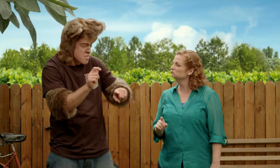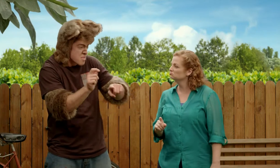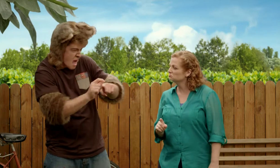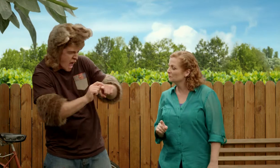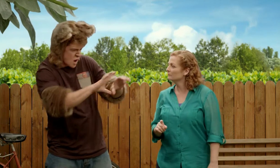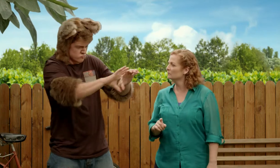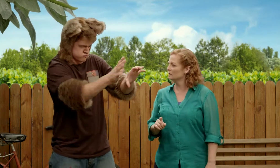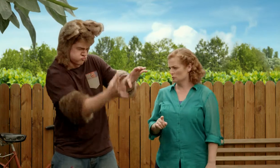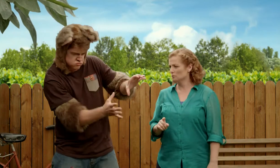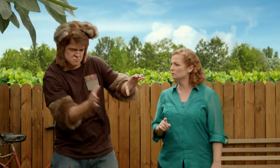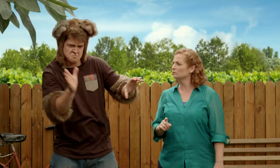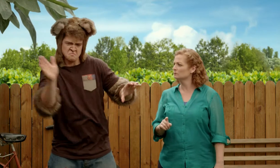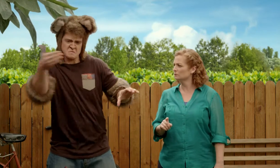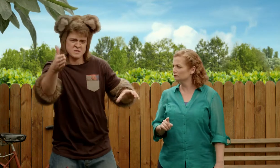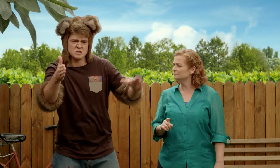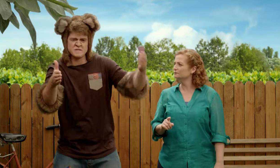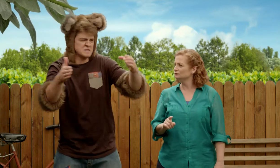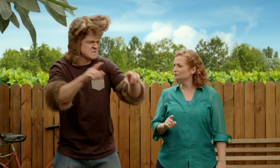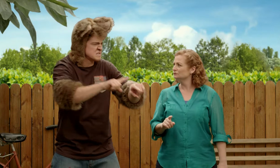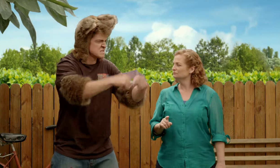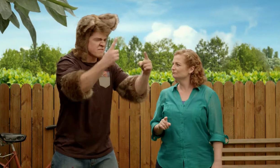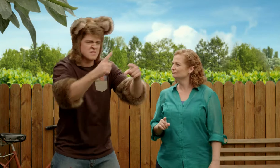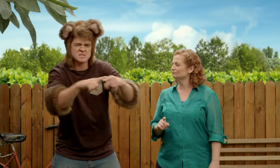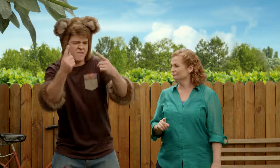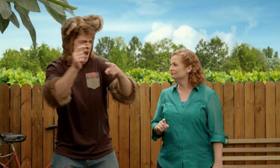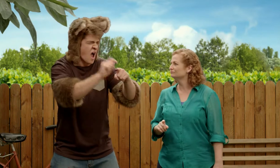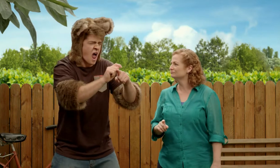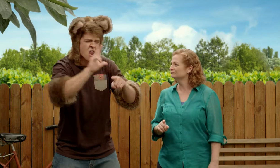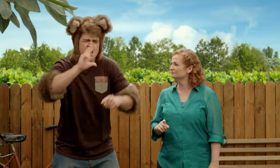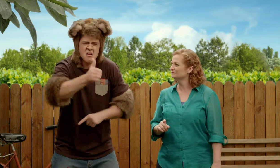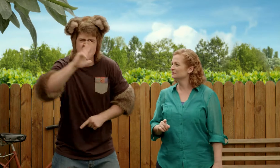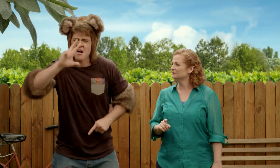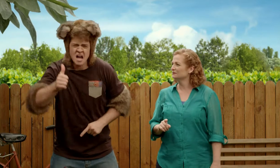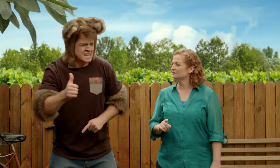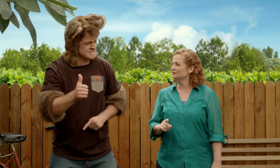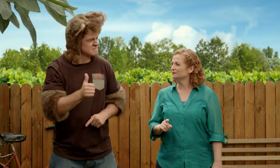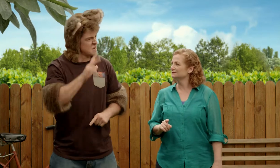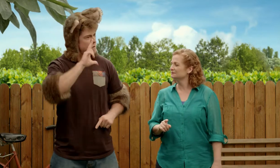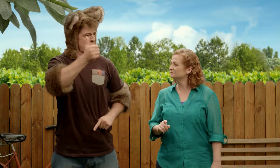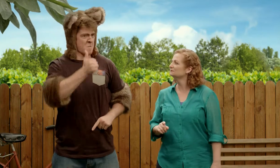But, the colours of the coral and the fish and all the different plants; they looked great!